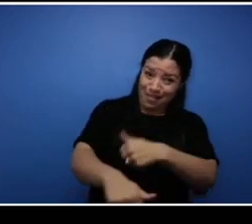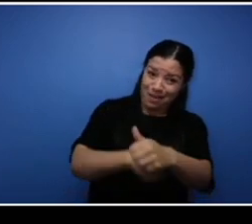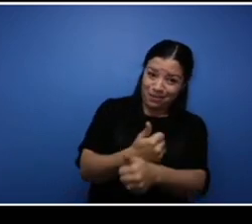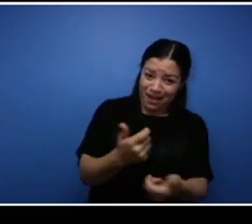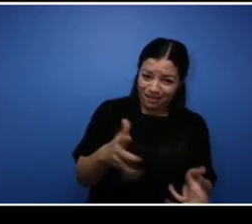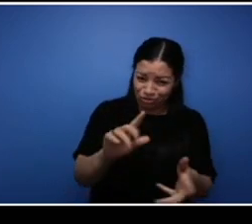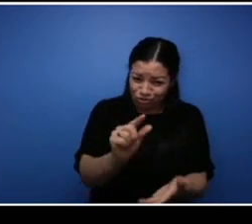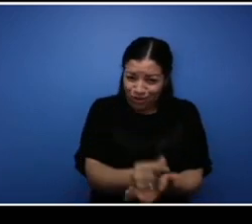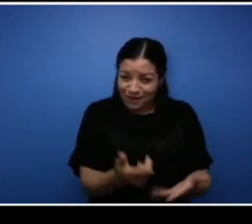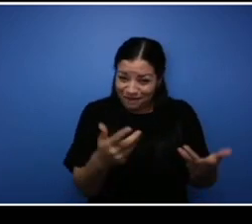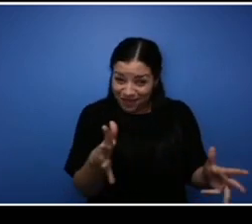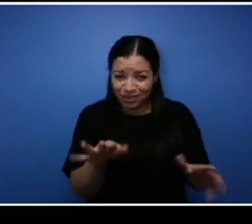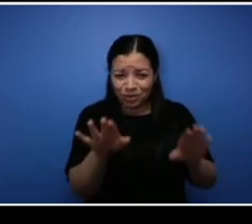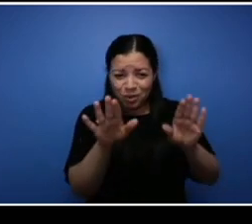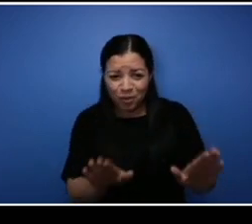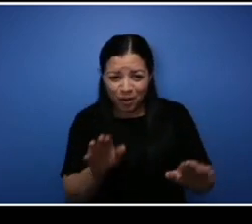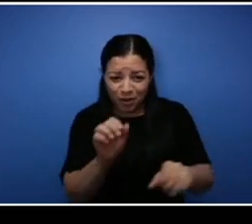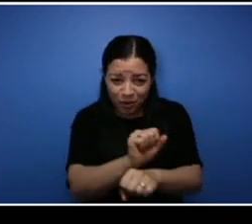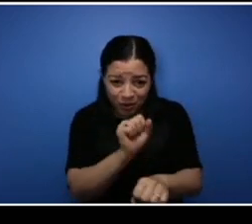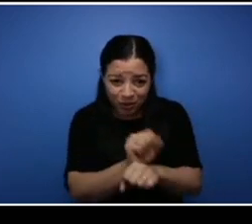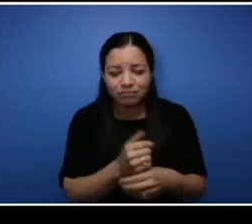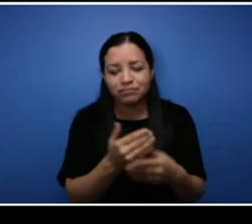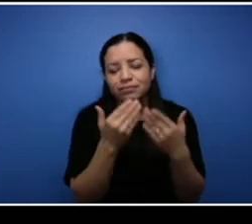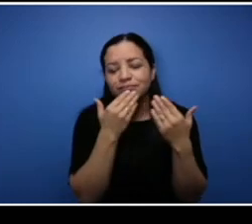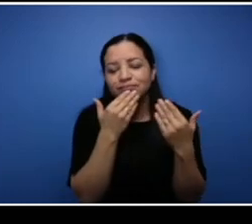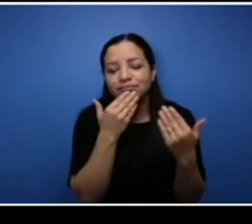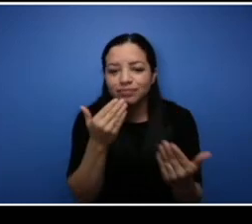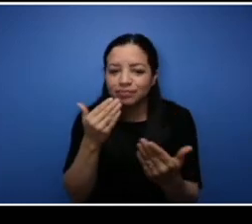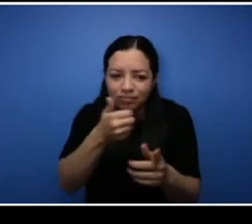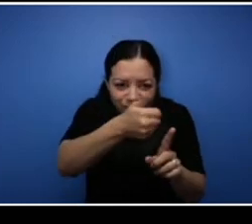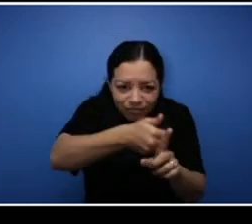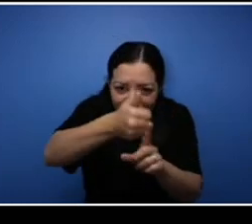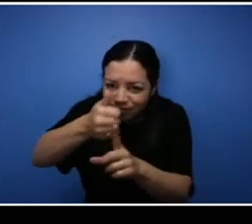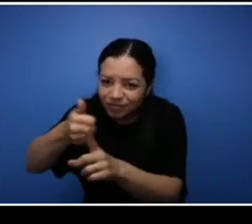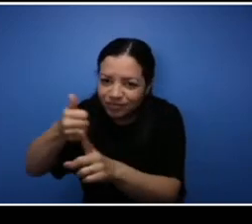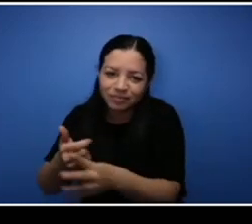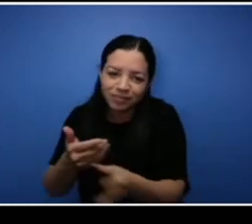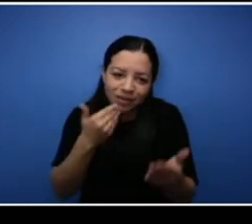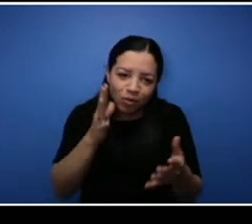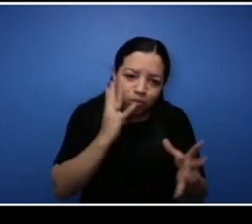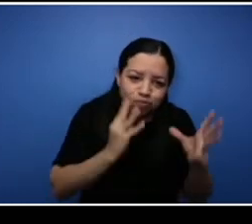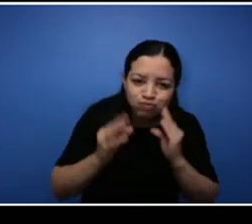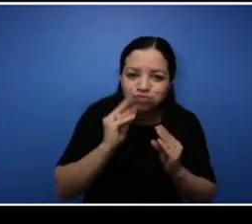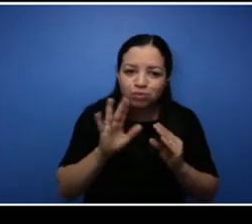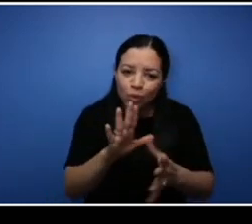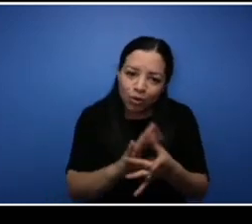every one of you for sharing your stories and your experiences on behalf of NSCC and